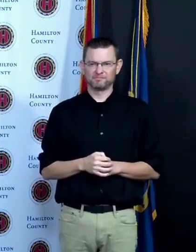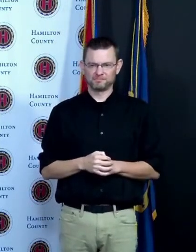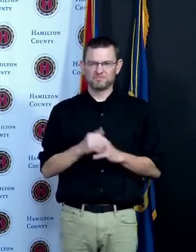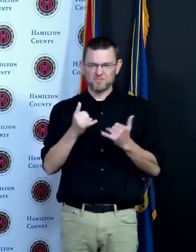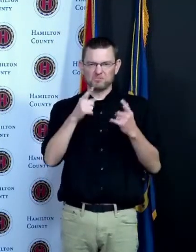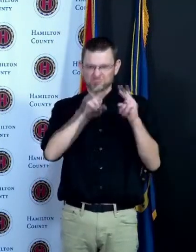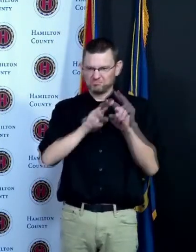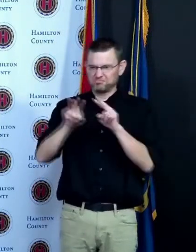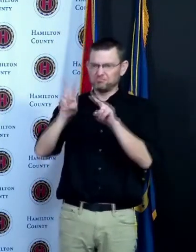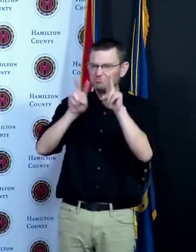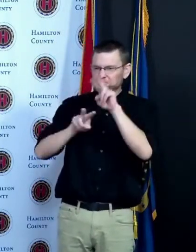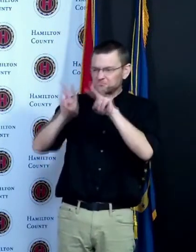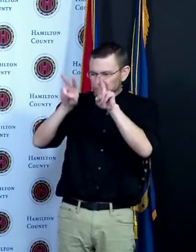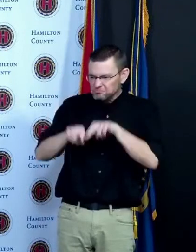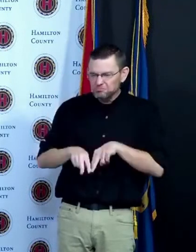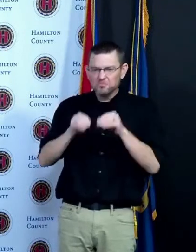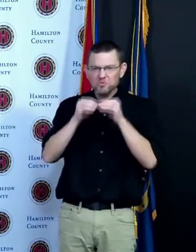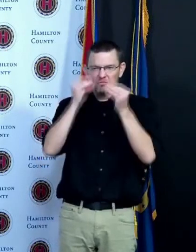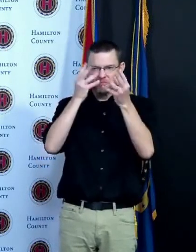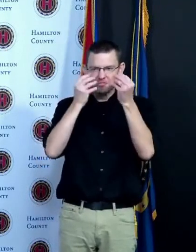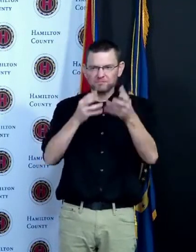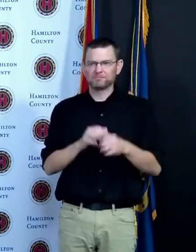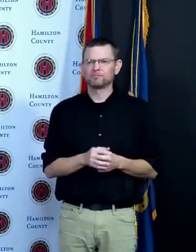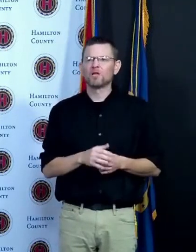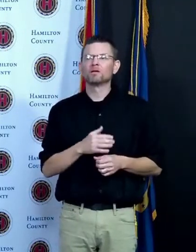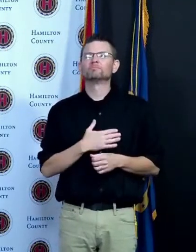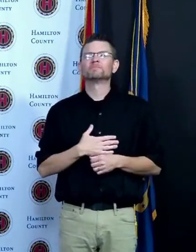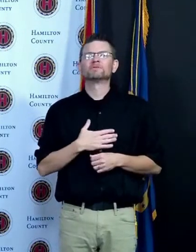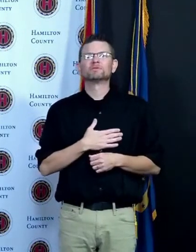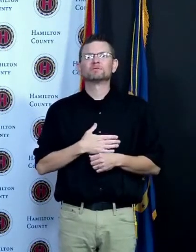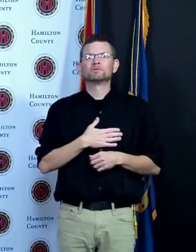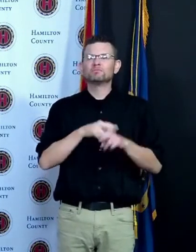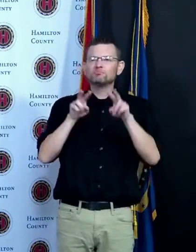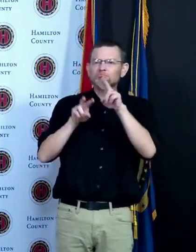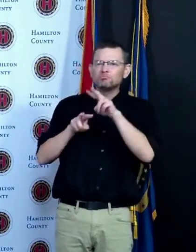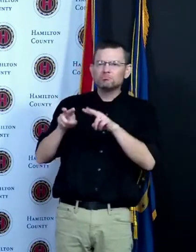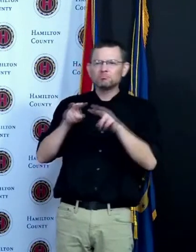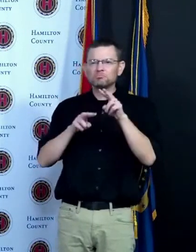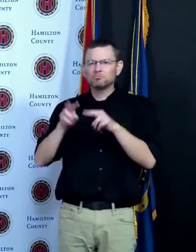for things that are currently available primarily through the federal government this is before we